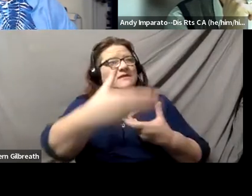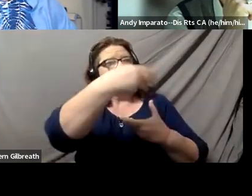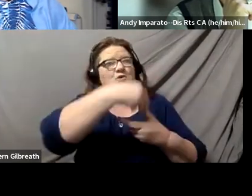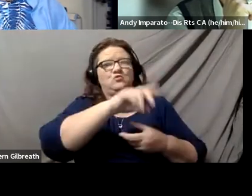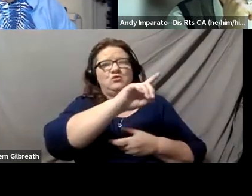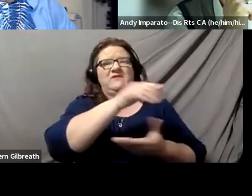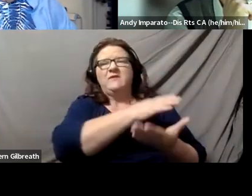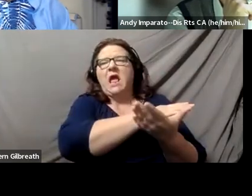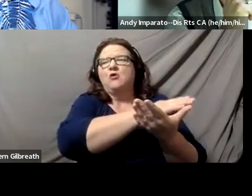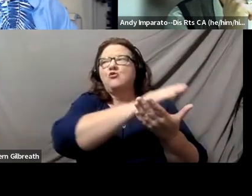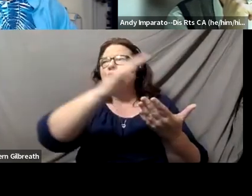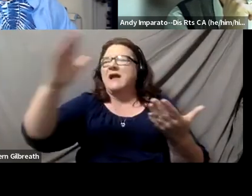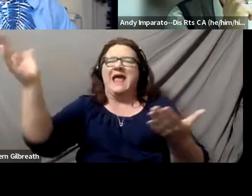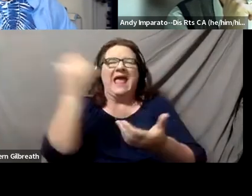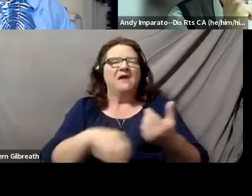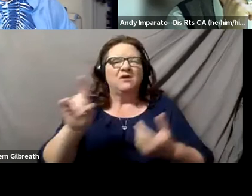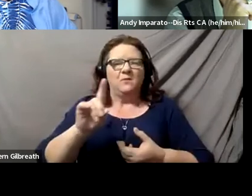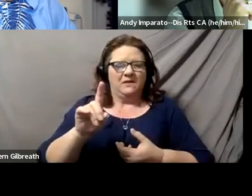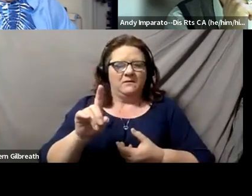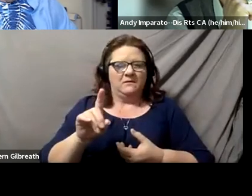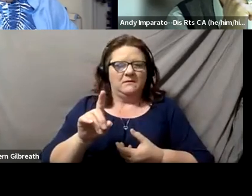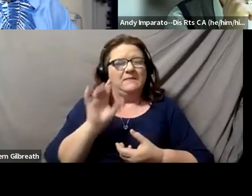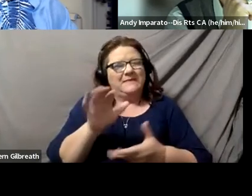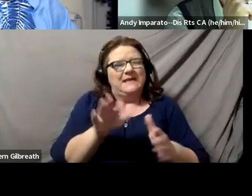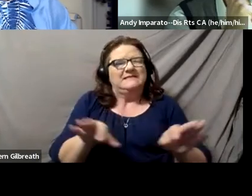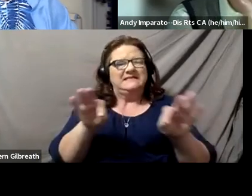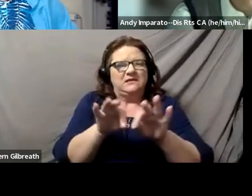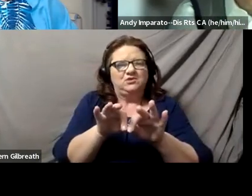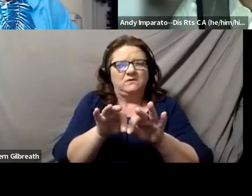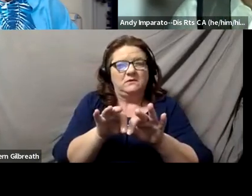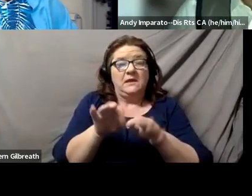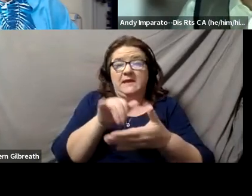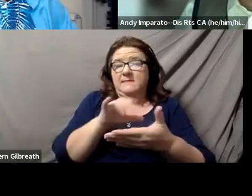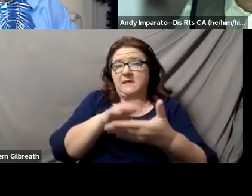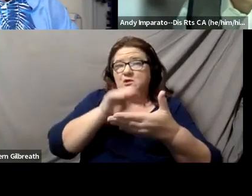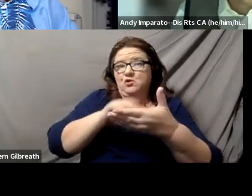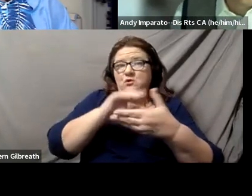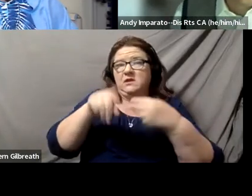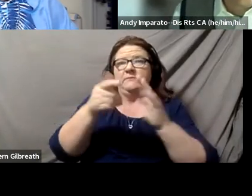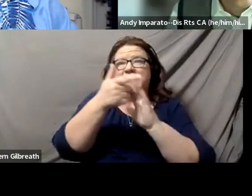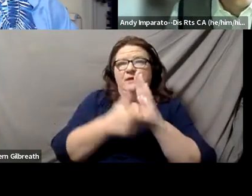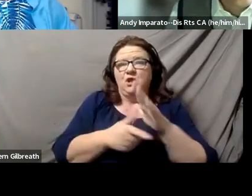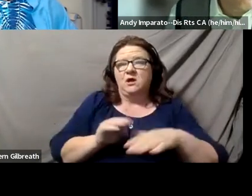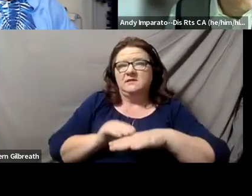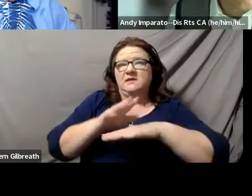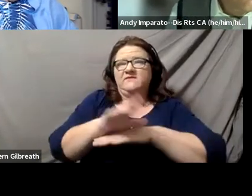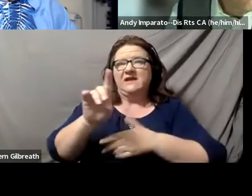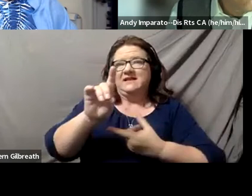across the board as something which is essential, and that learning about the laws that affect disabled individuals